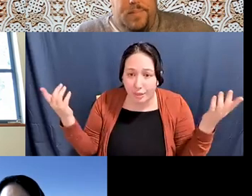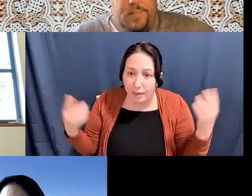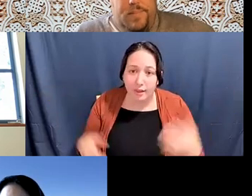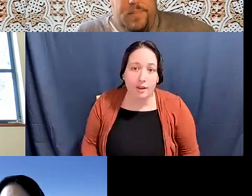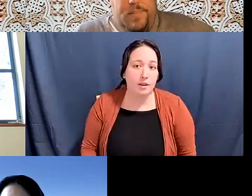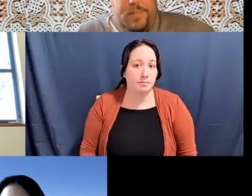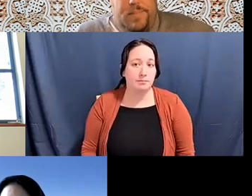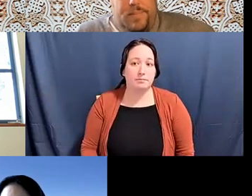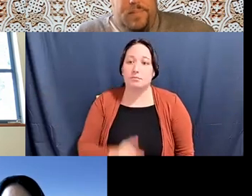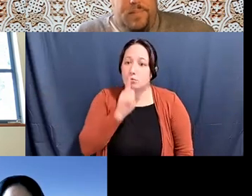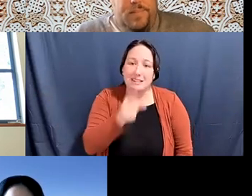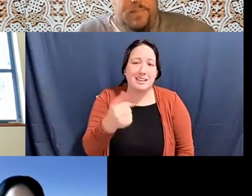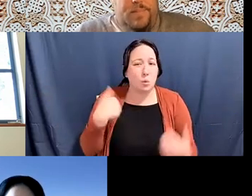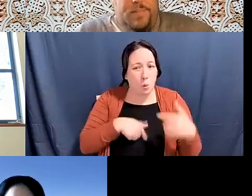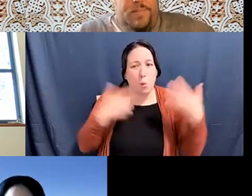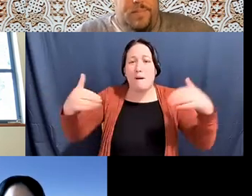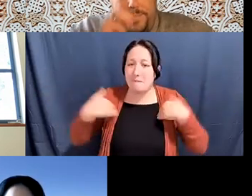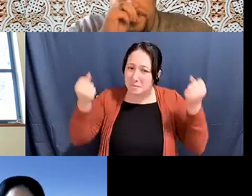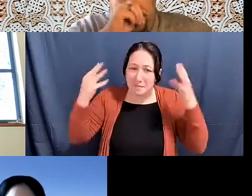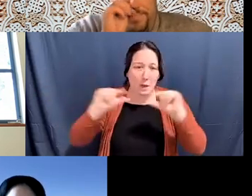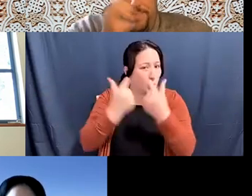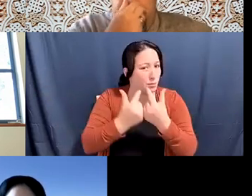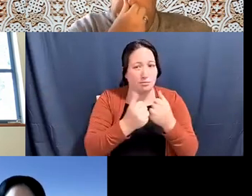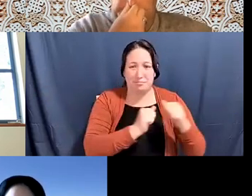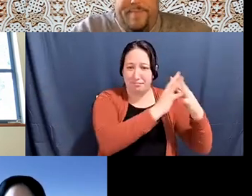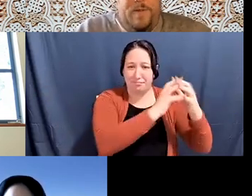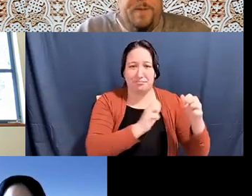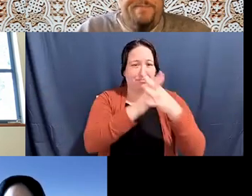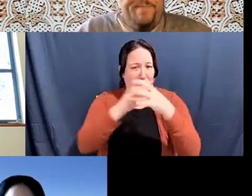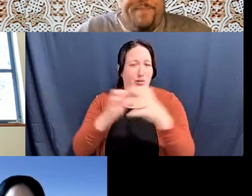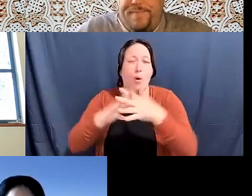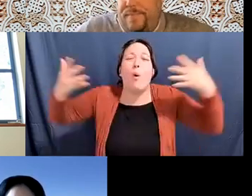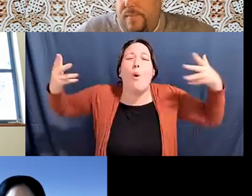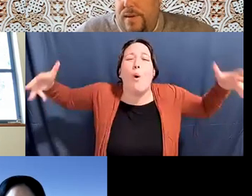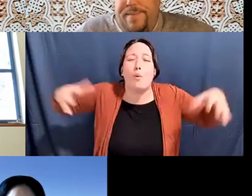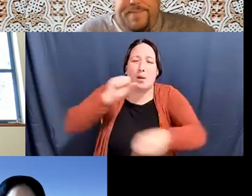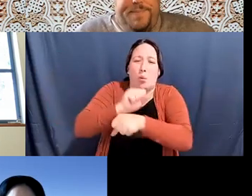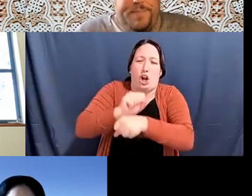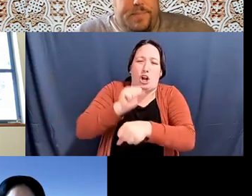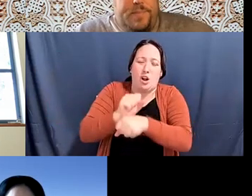Diane Fujino: There are many groups here in the Bay area that are doing really good work, so if you know the kind of work that you're interested in,